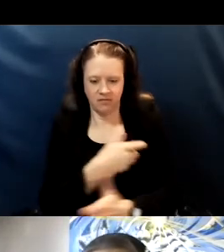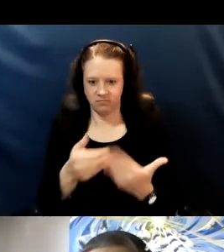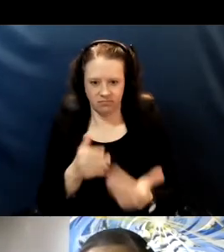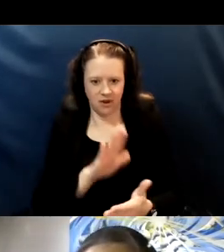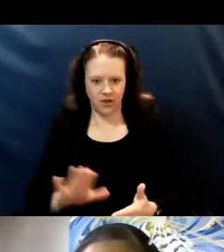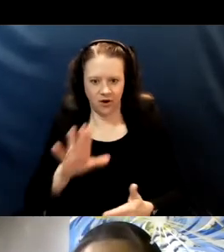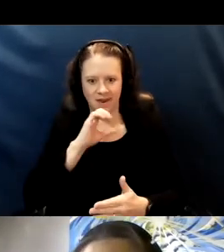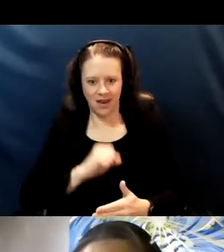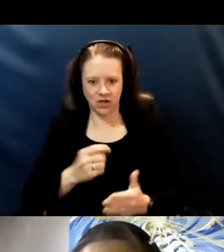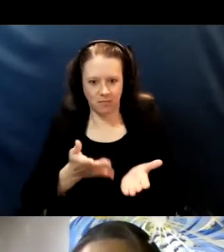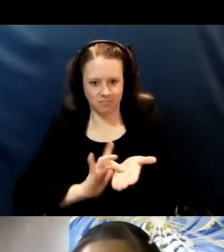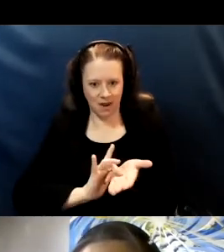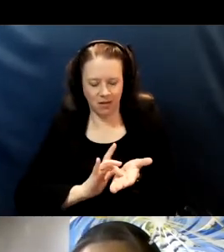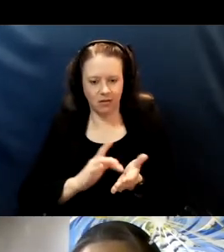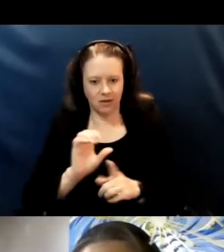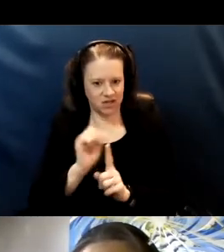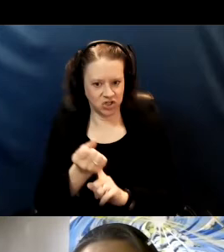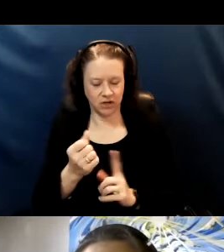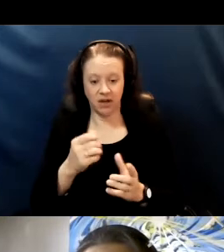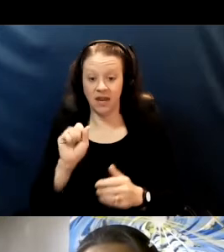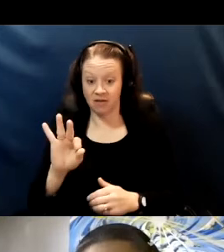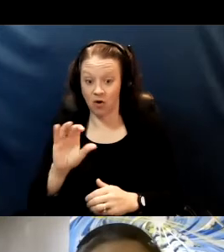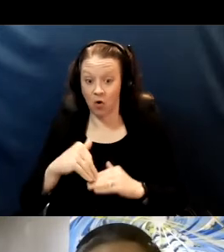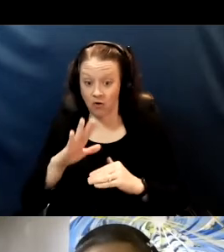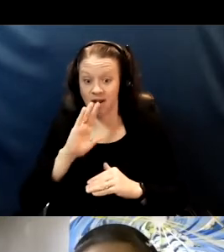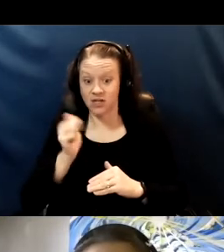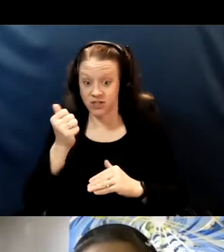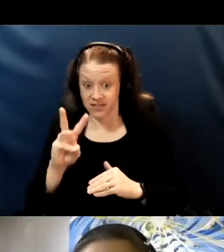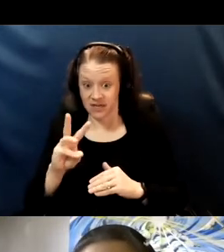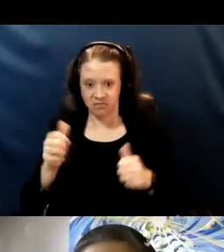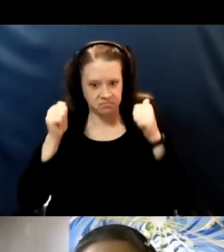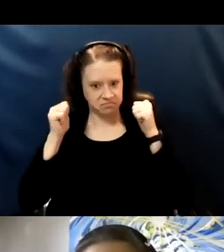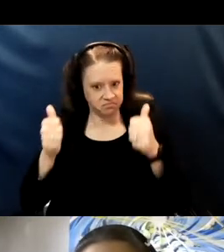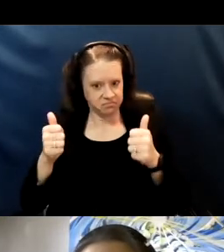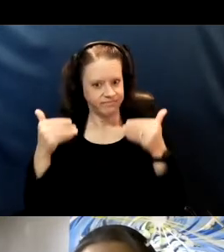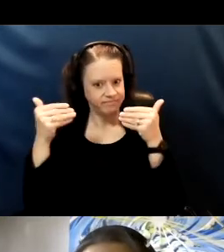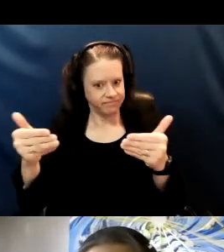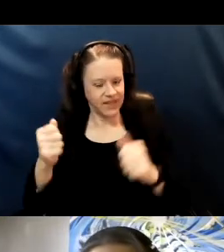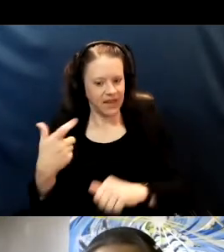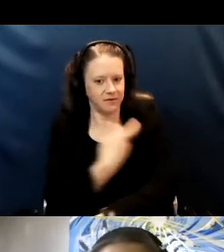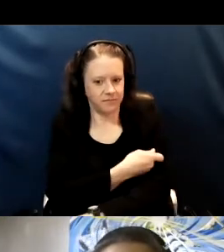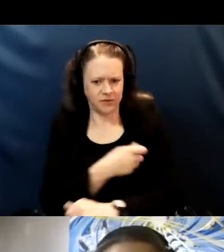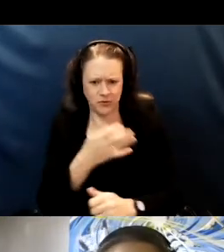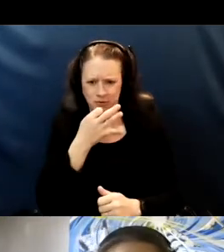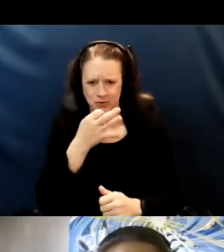as long as they're over 16 years of age. So really soon we will all be eligible for vaccination.